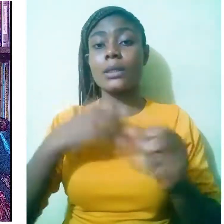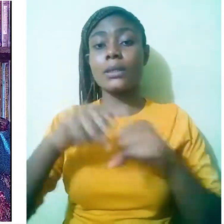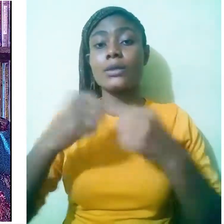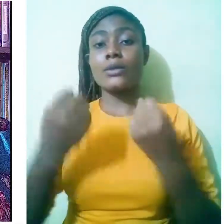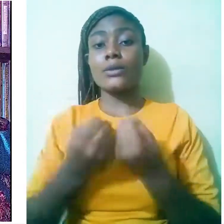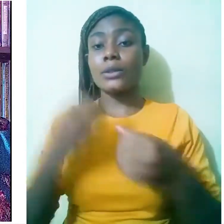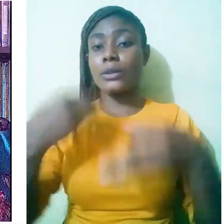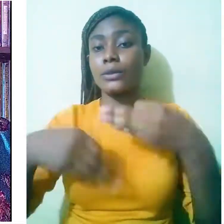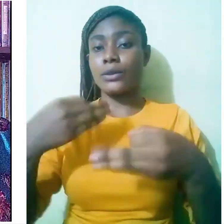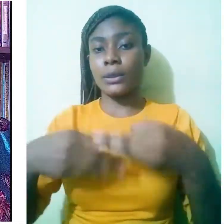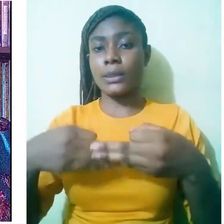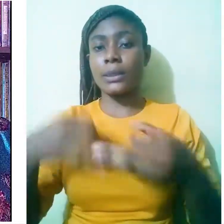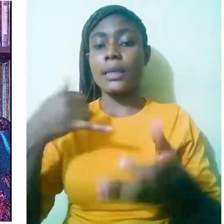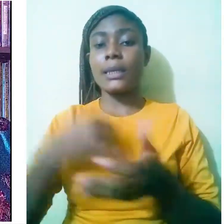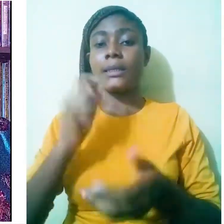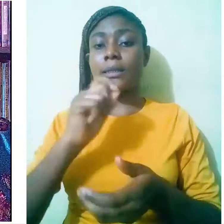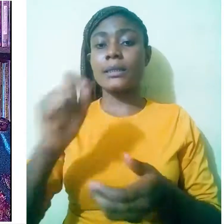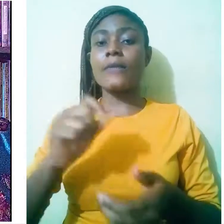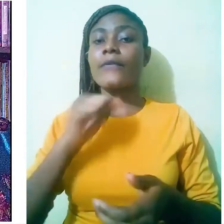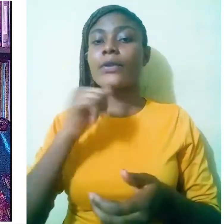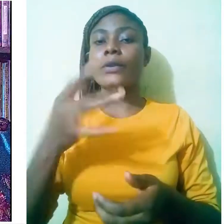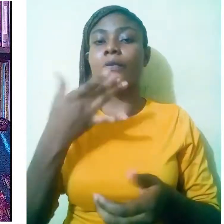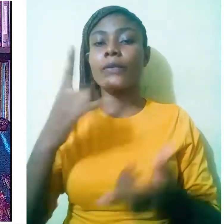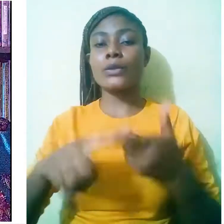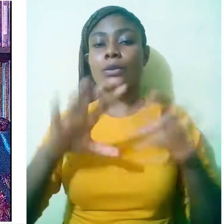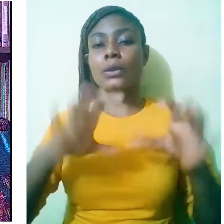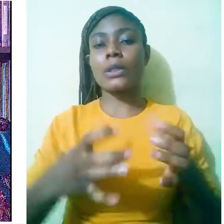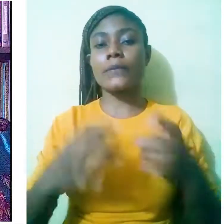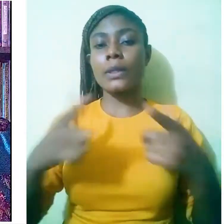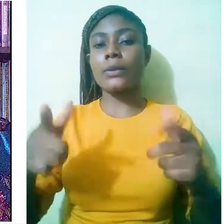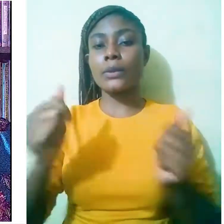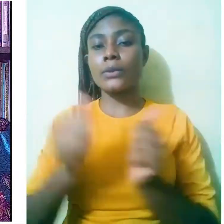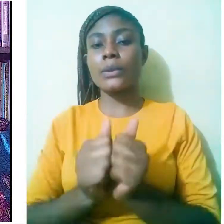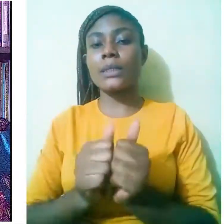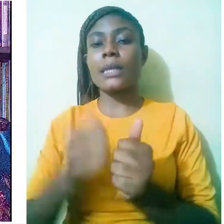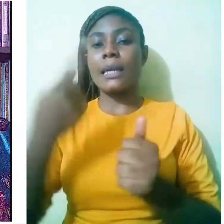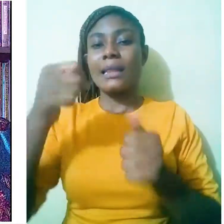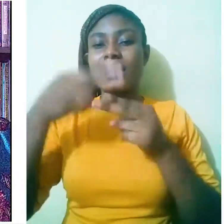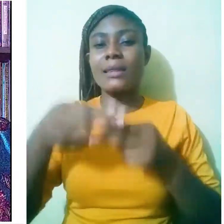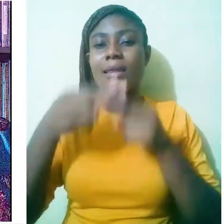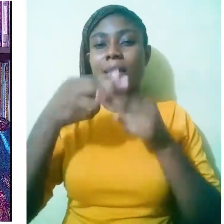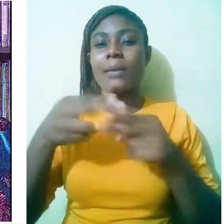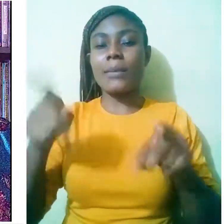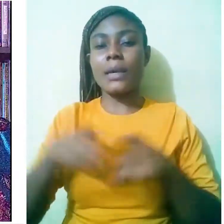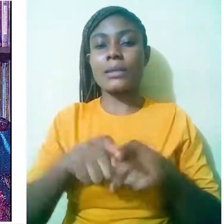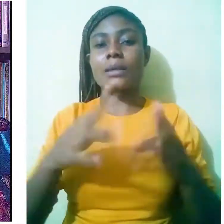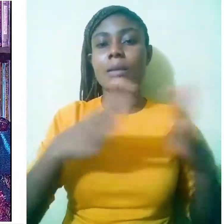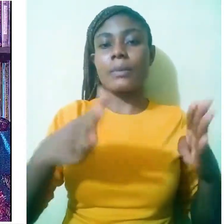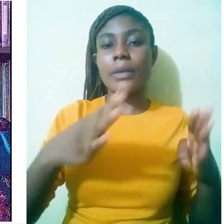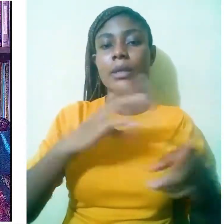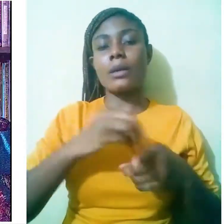It is therefore unfair to classify languages with labels like ‘majority’ and ‘minority’